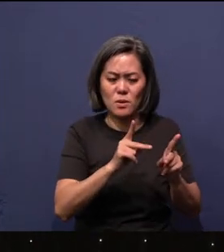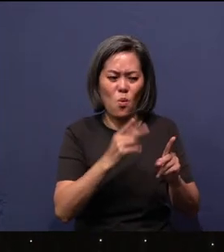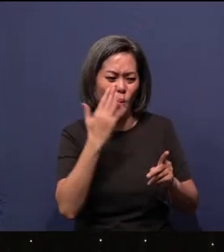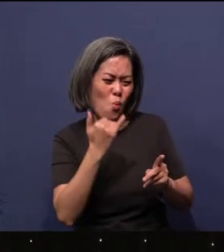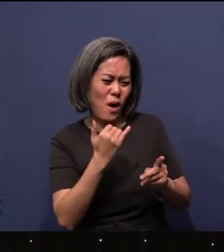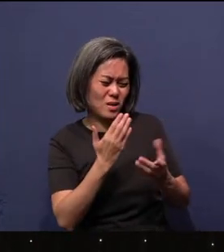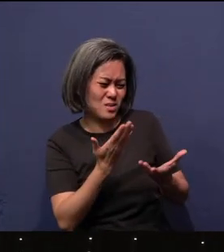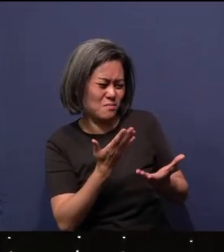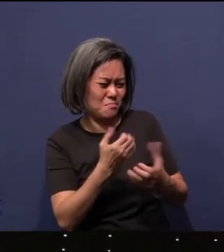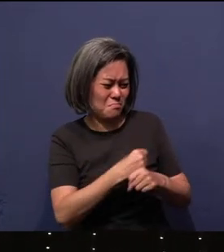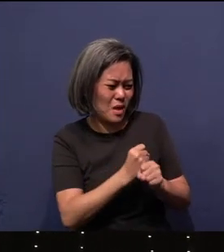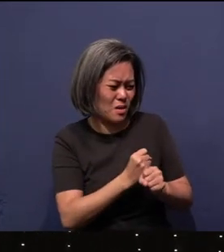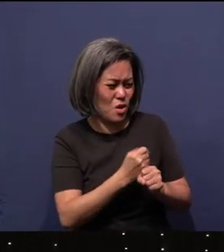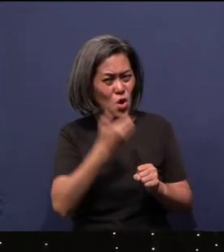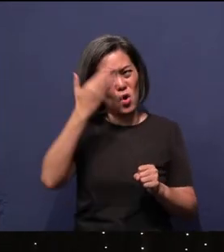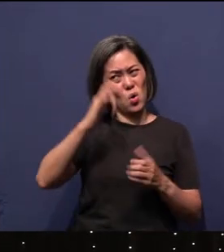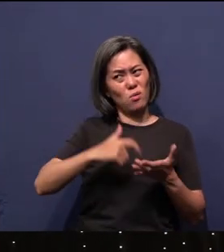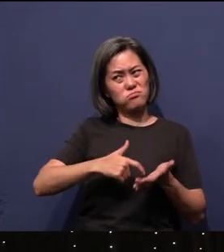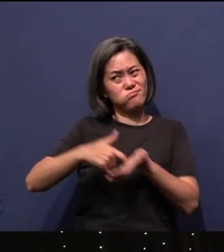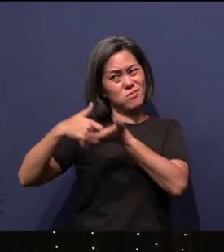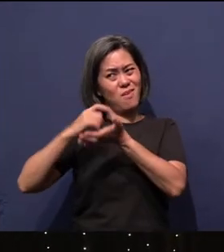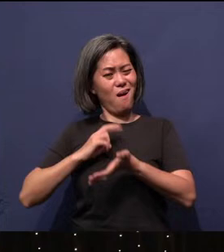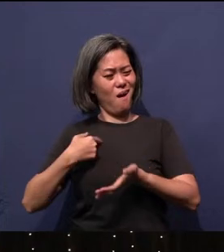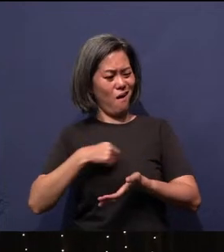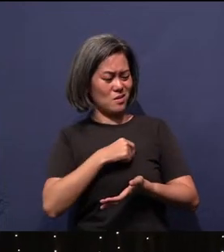God need us? Is God incomplete without us?